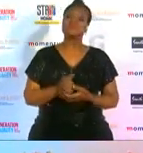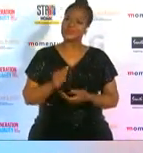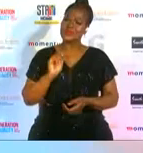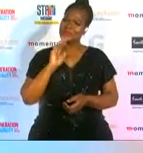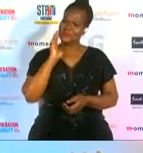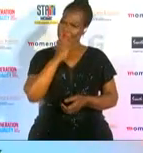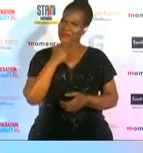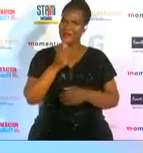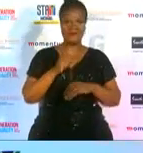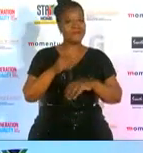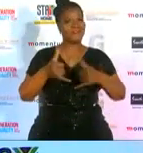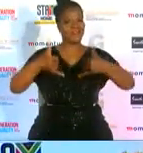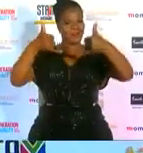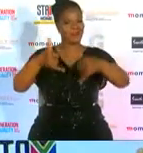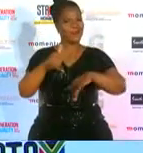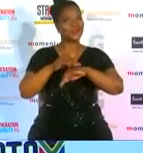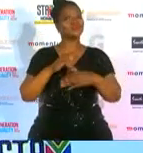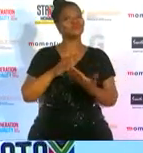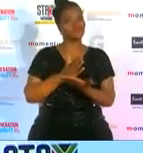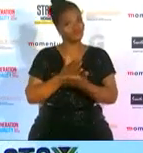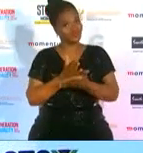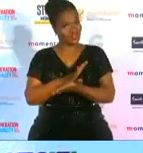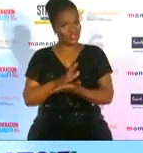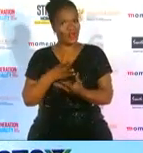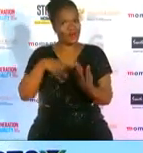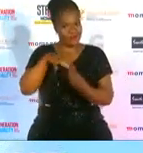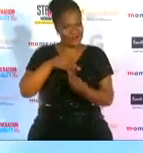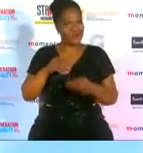family and your friends how beautiful is that gear